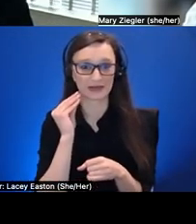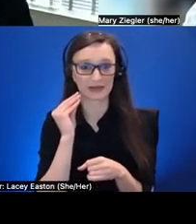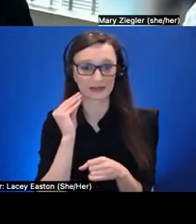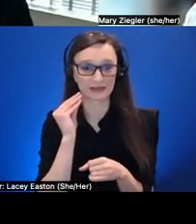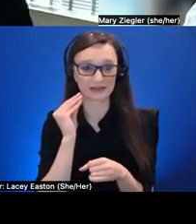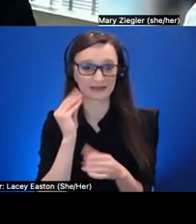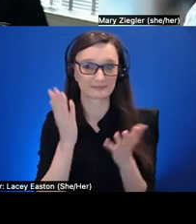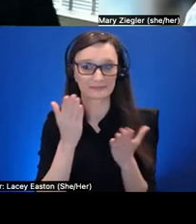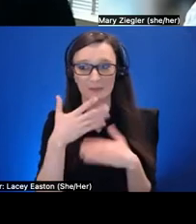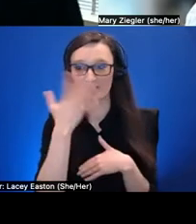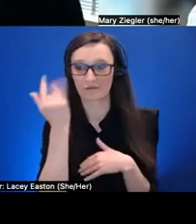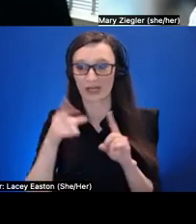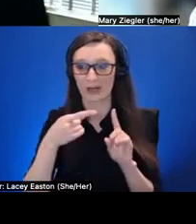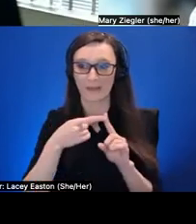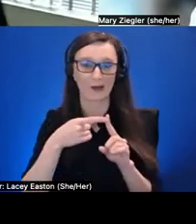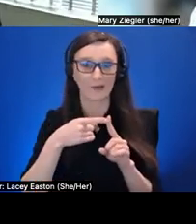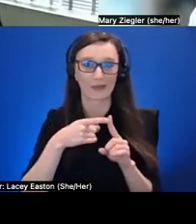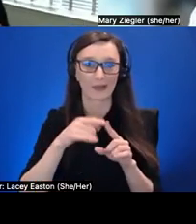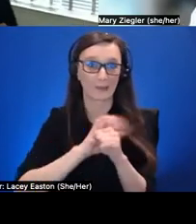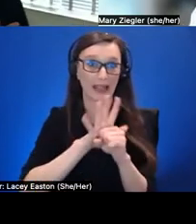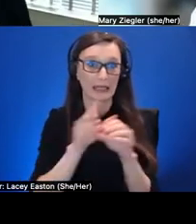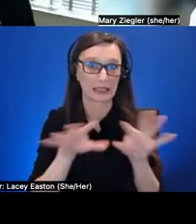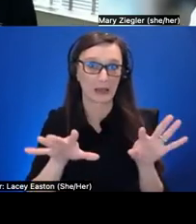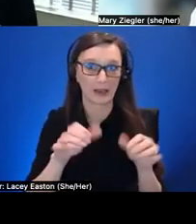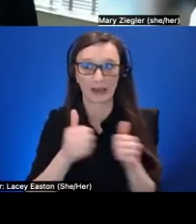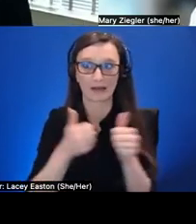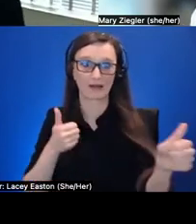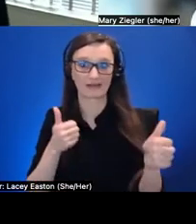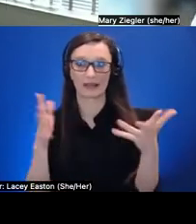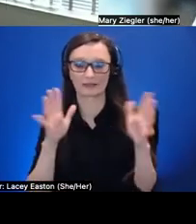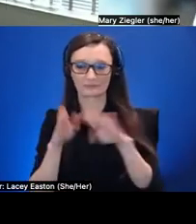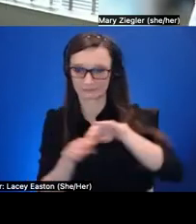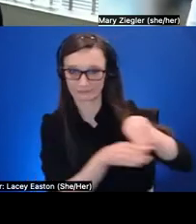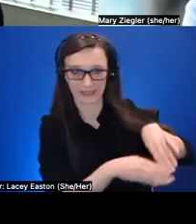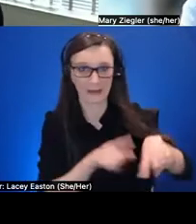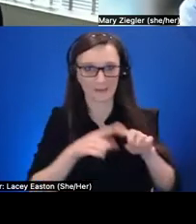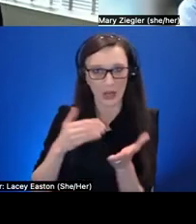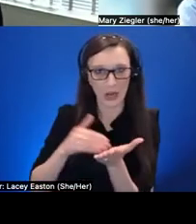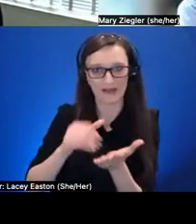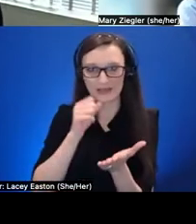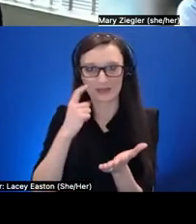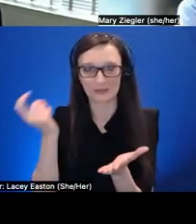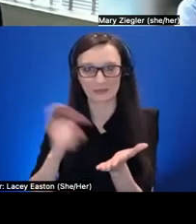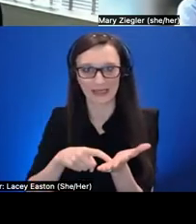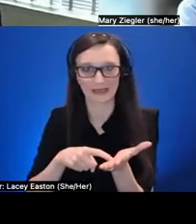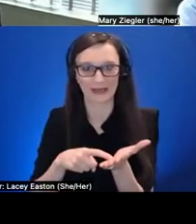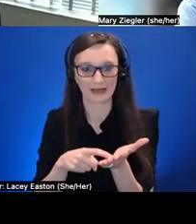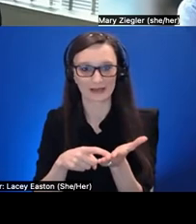remote aside where everything was synchronous but we often don't recognize uh recommend synchronous